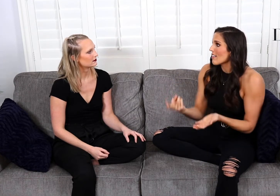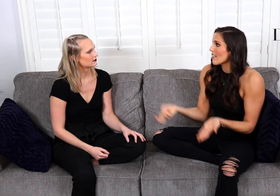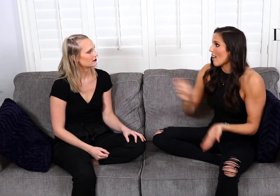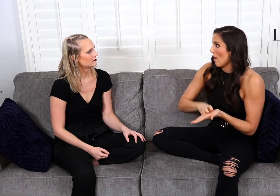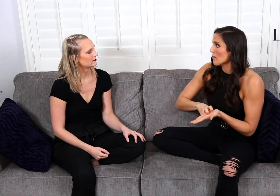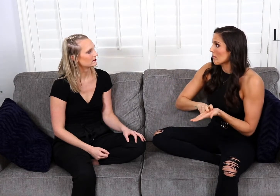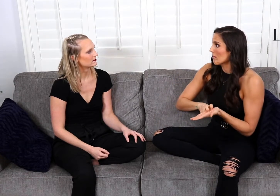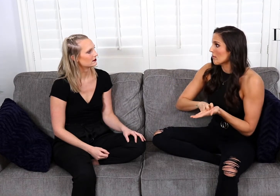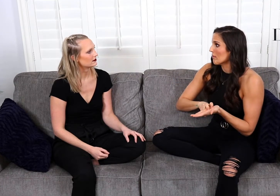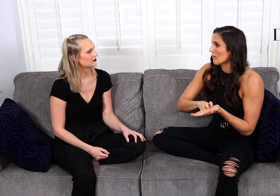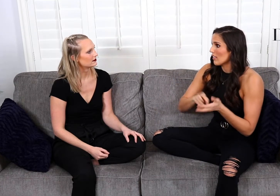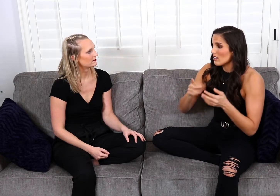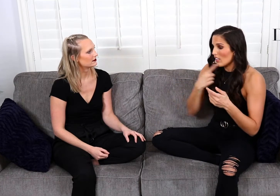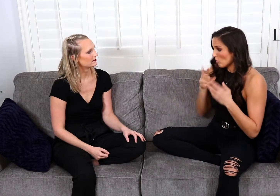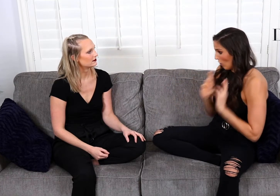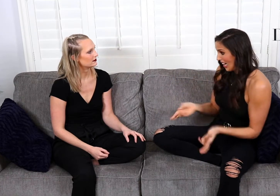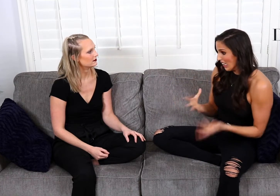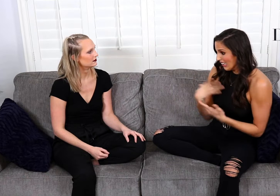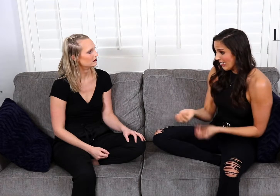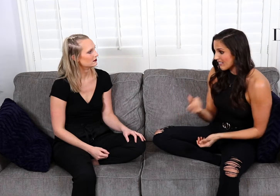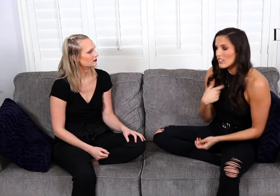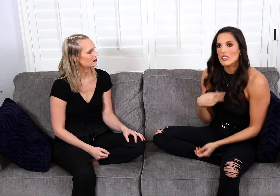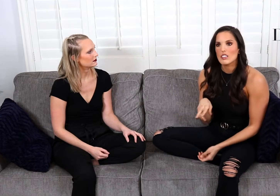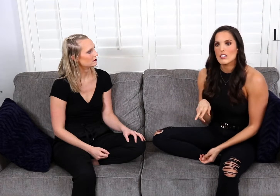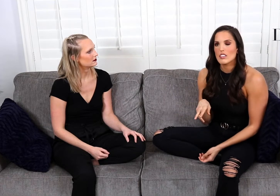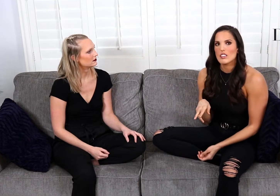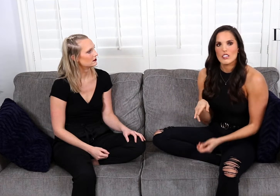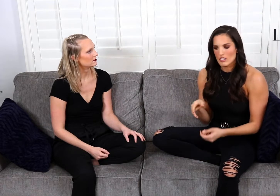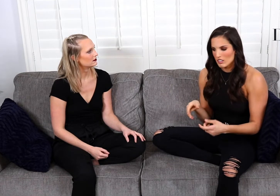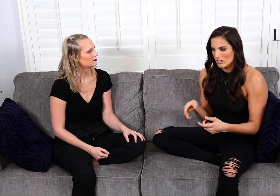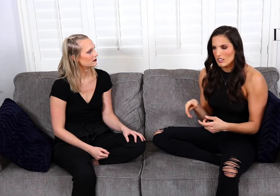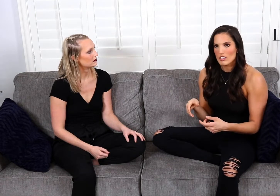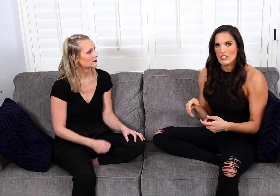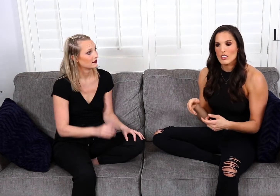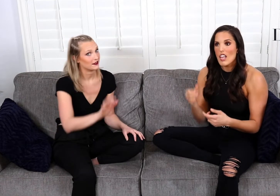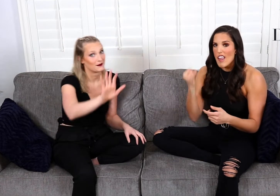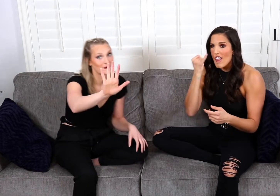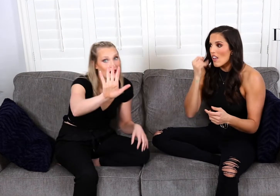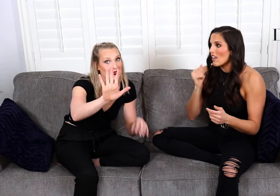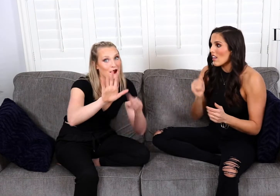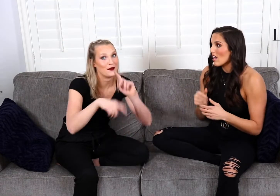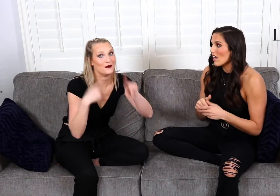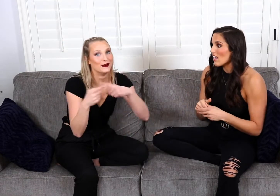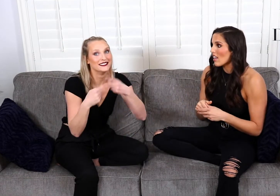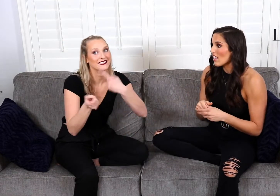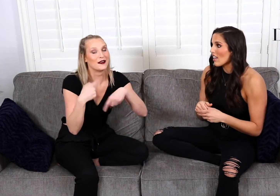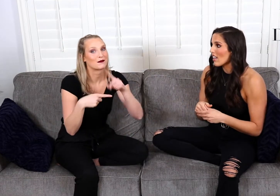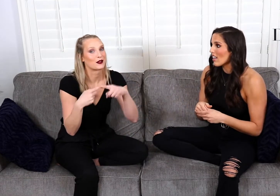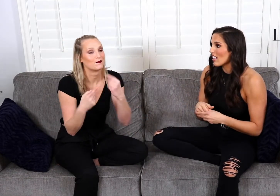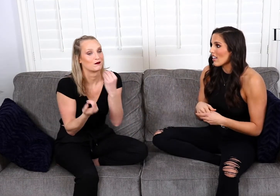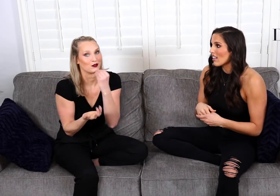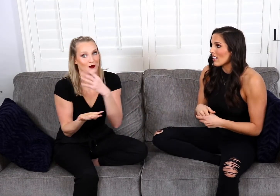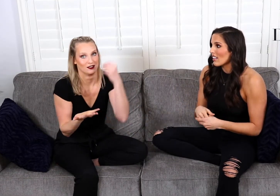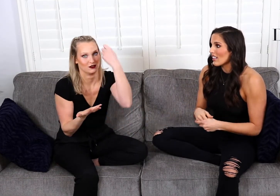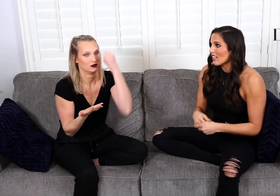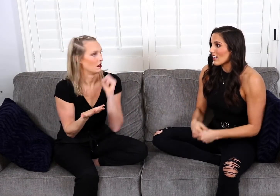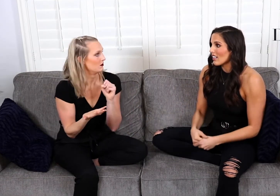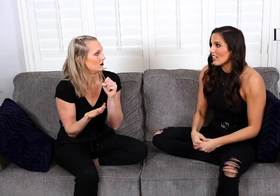get up and he was like, “Are you ready to leave?” and I was like, umm... And when it comes to food and Sarah, I might add,